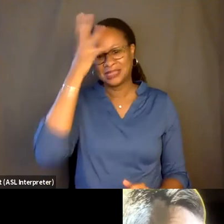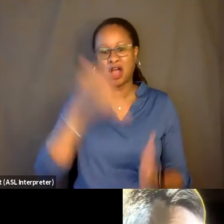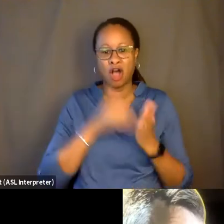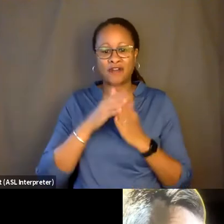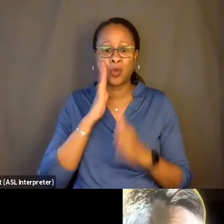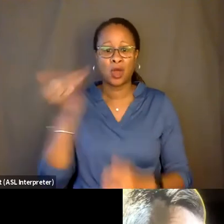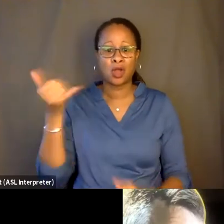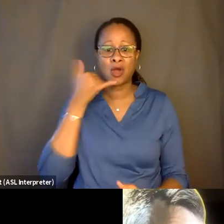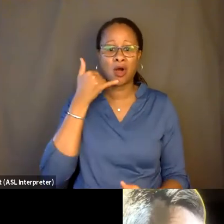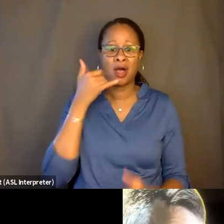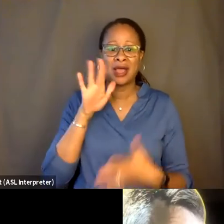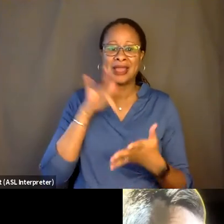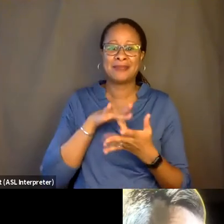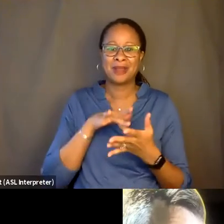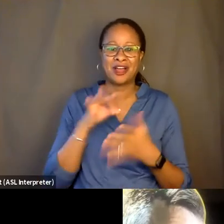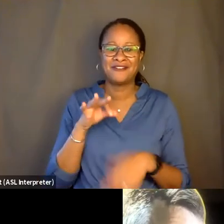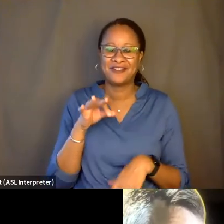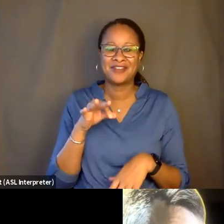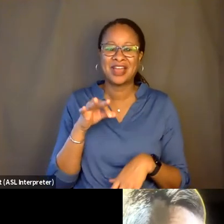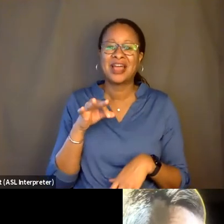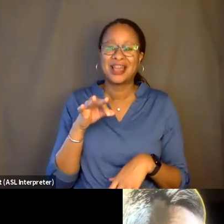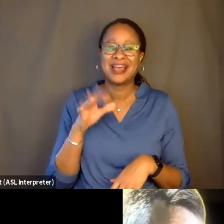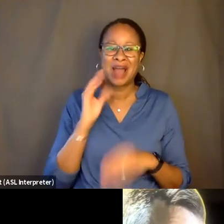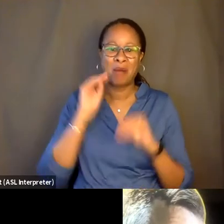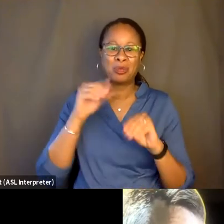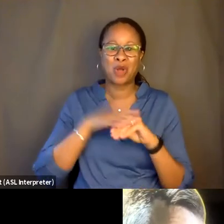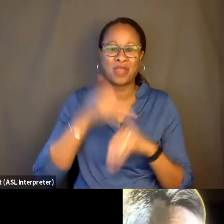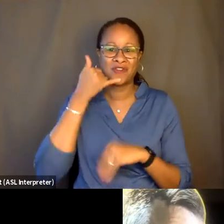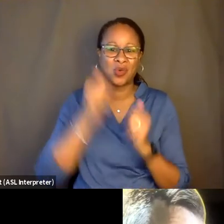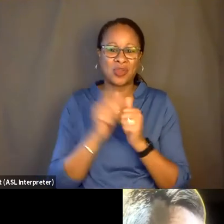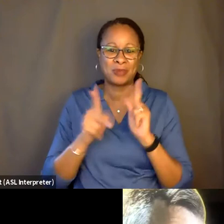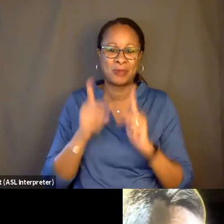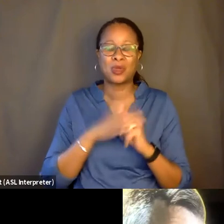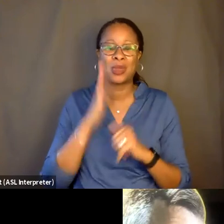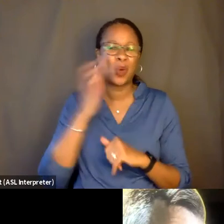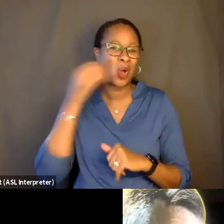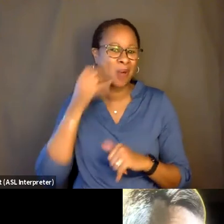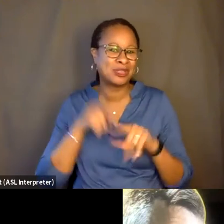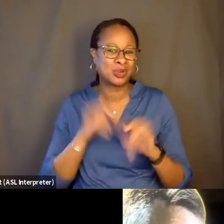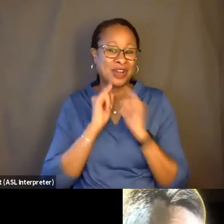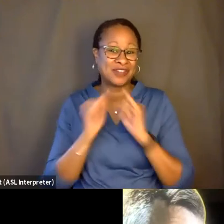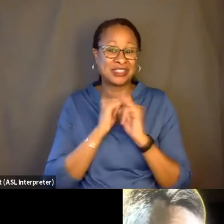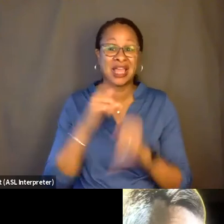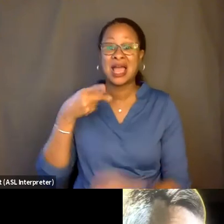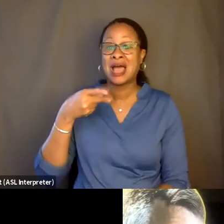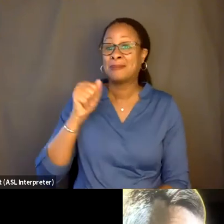in the middle of an interview. And I'll put him on the line with people. The pandemic shifted everything, right.